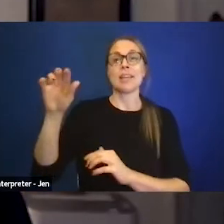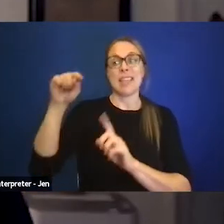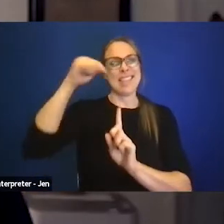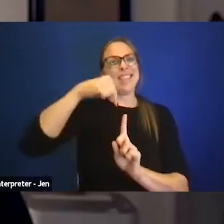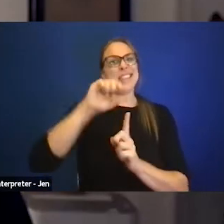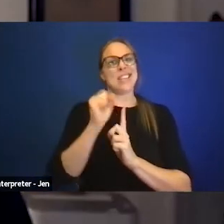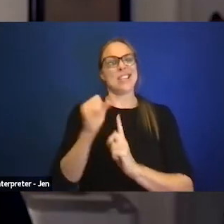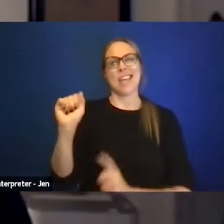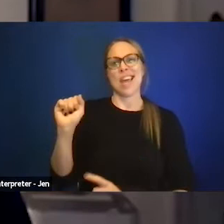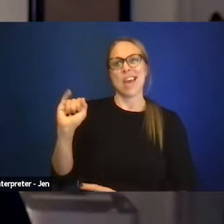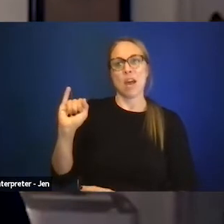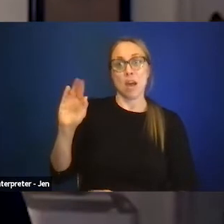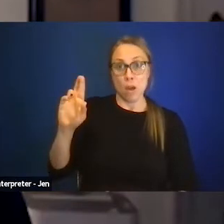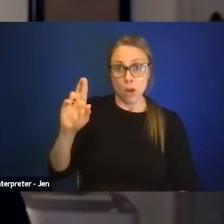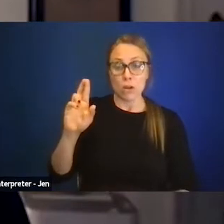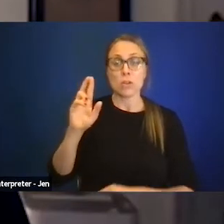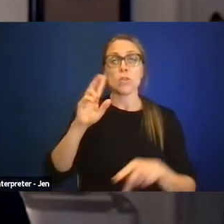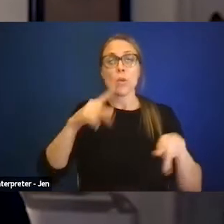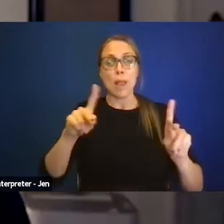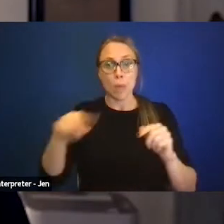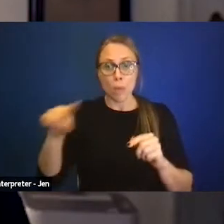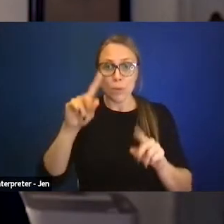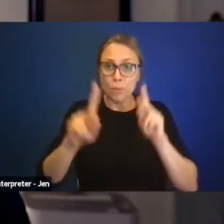so that people are learning from disabled people